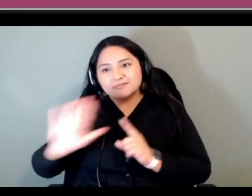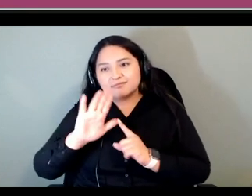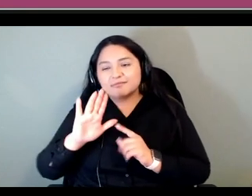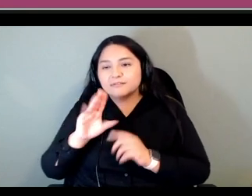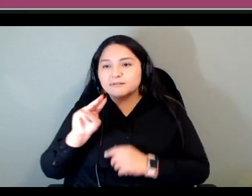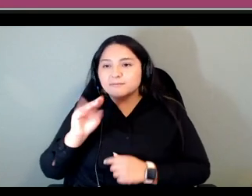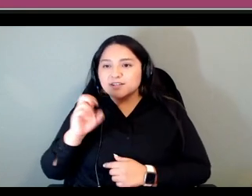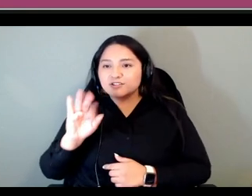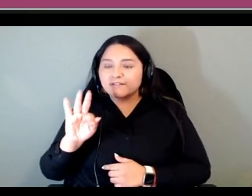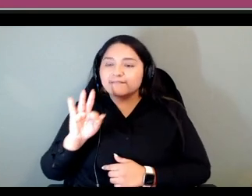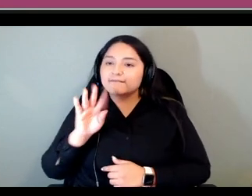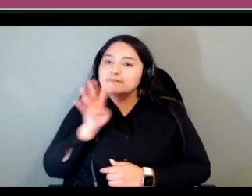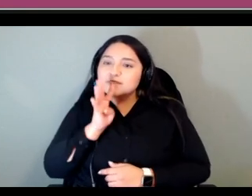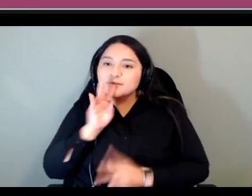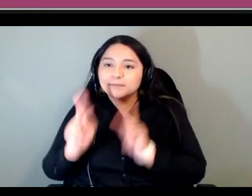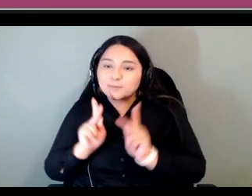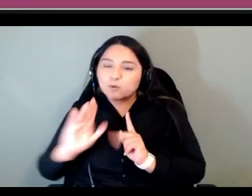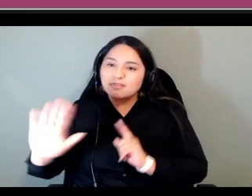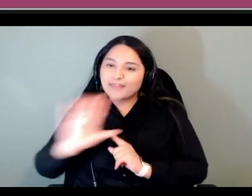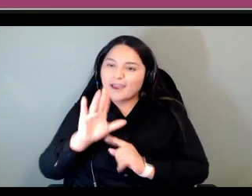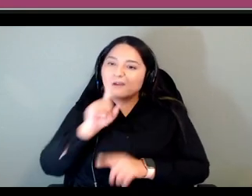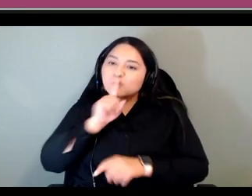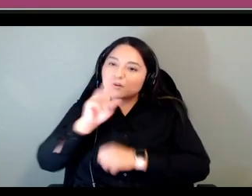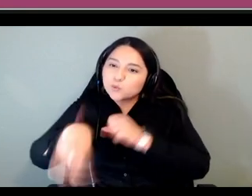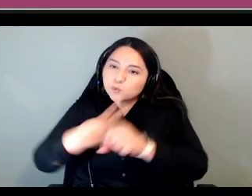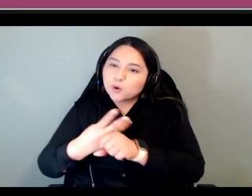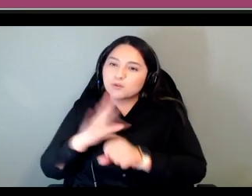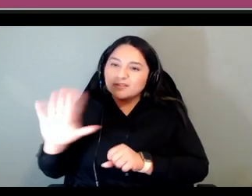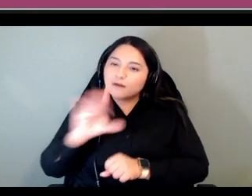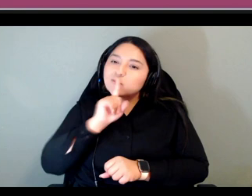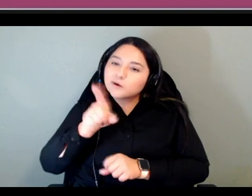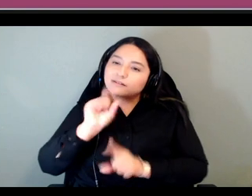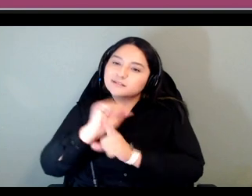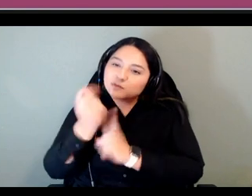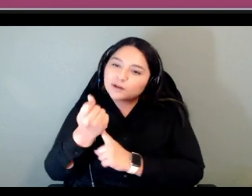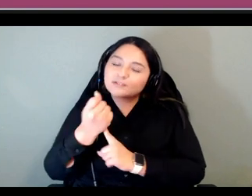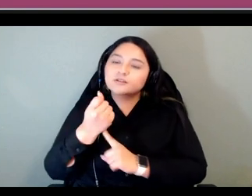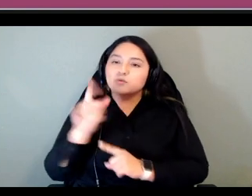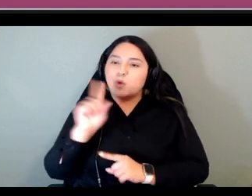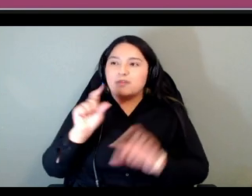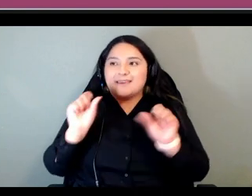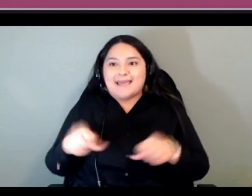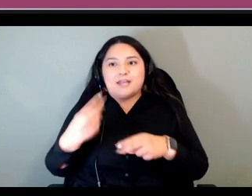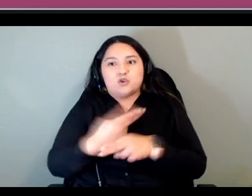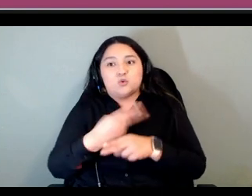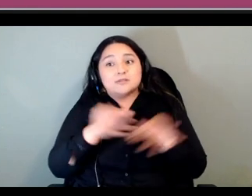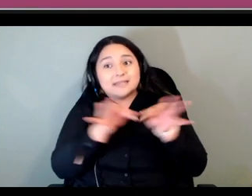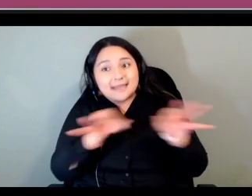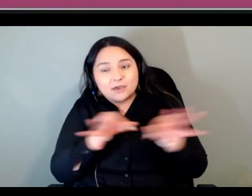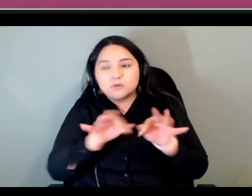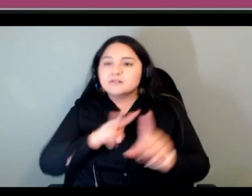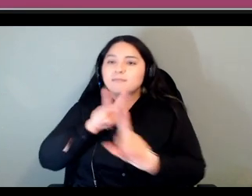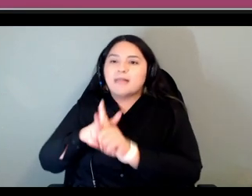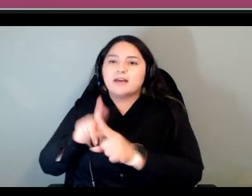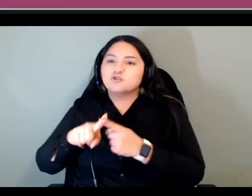on situations um where learners could actually use the language in their everyday lives we